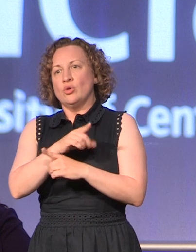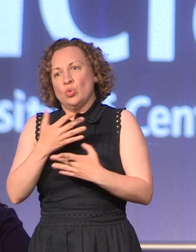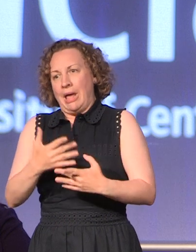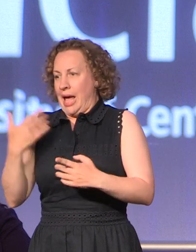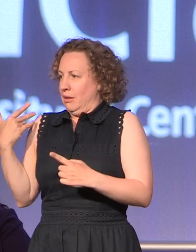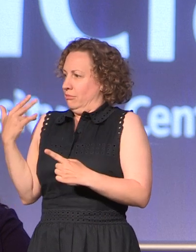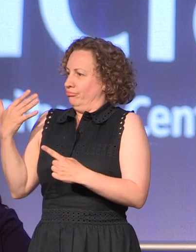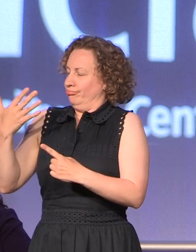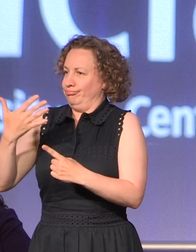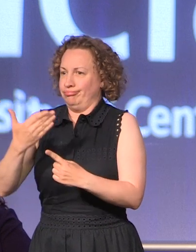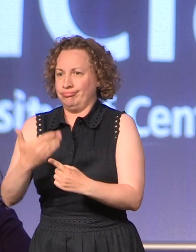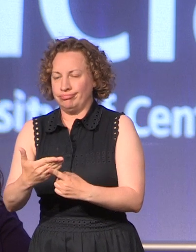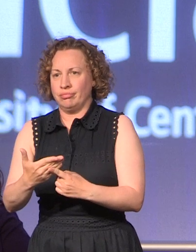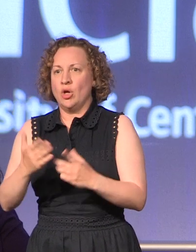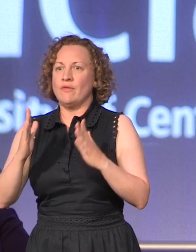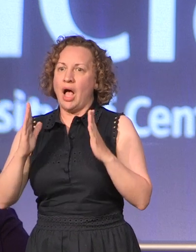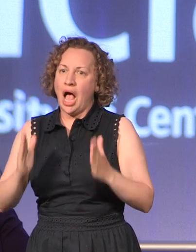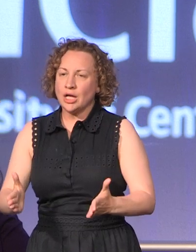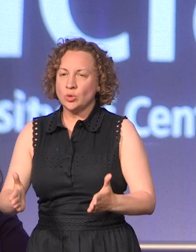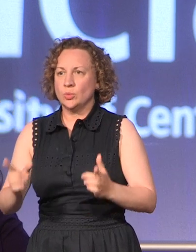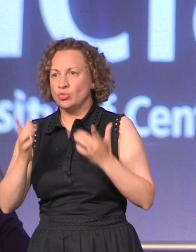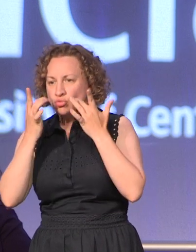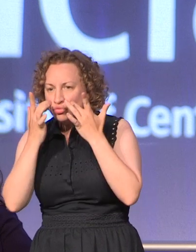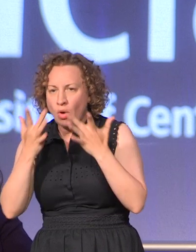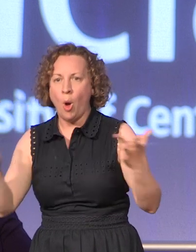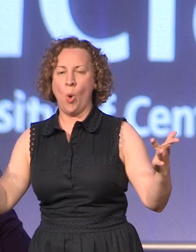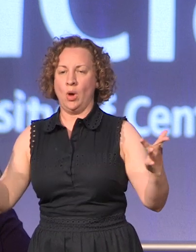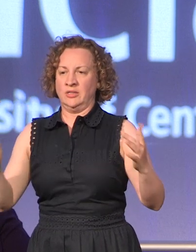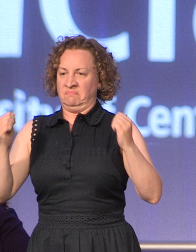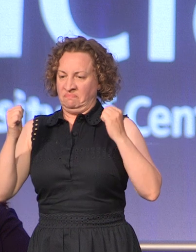your determination to succeed and you have demonstrated dedication and